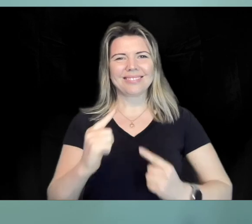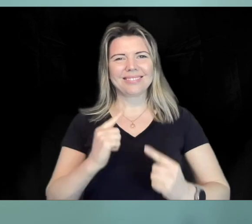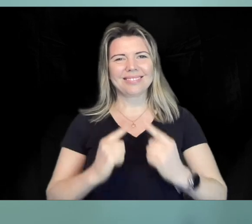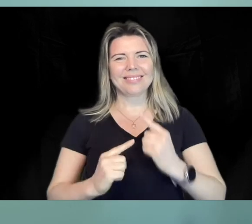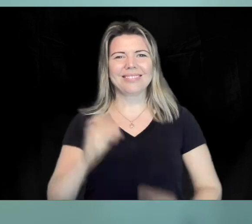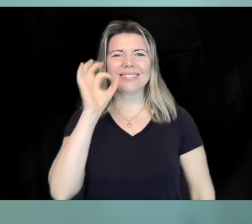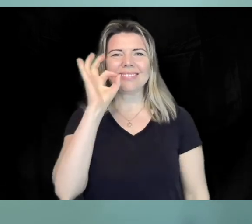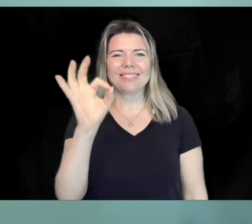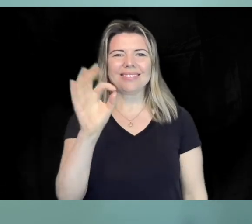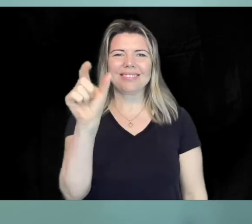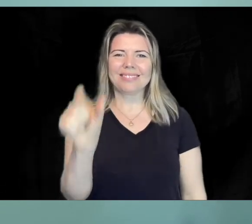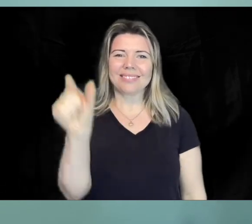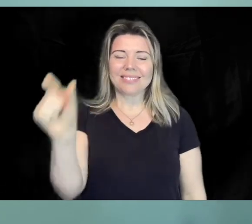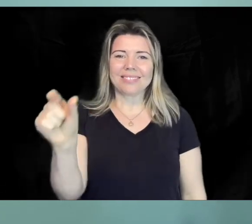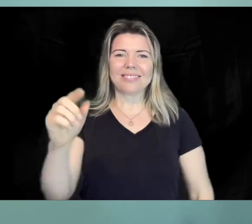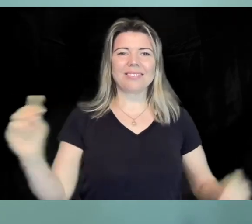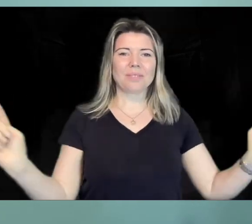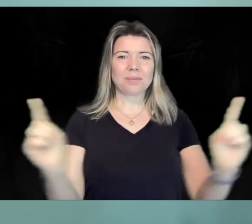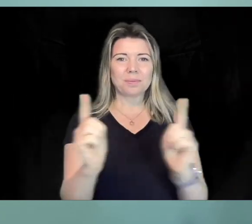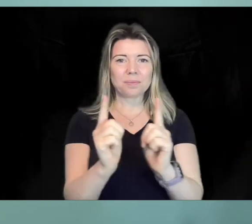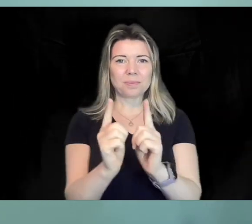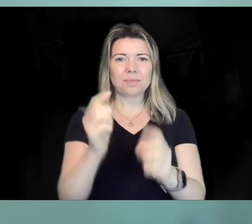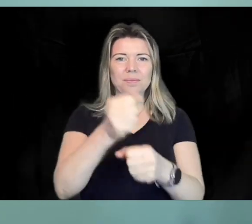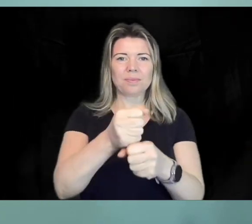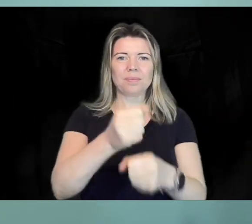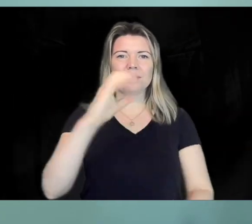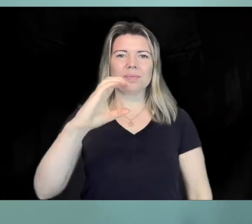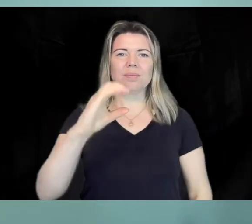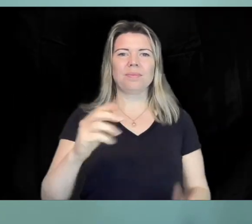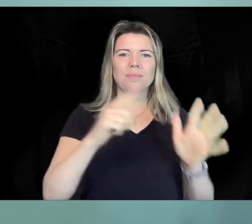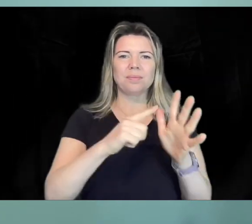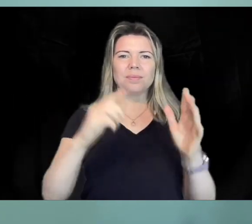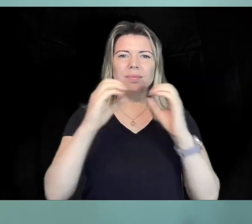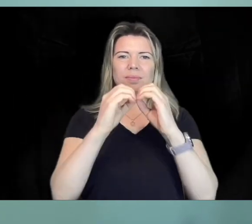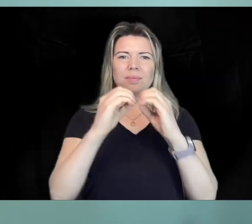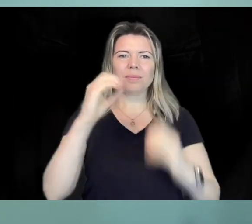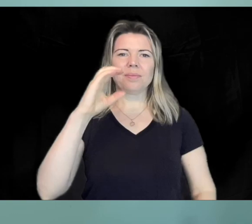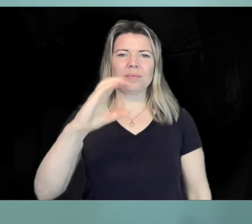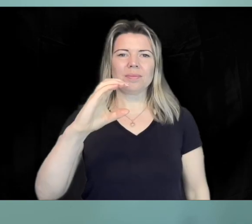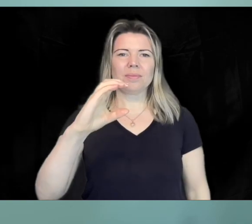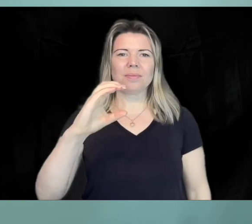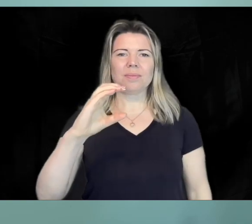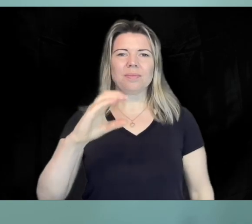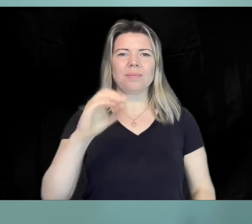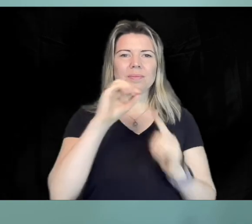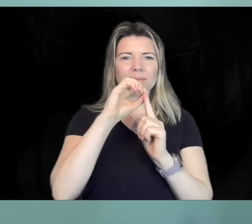Concert Hall. We invited guests to join George Clarke, Anderson Bell Christies, Caroline Deardon,